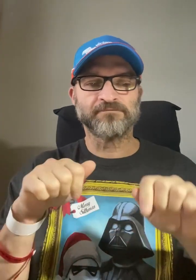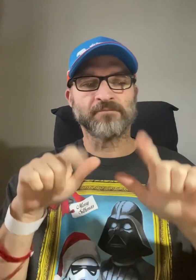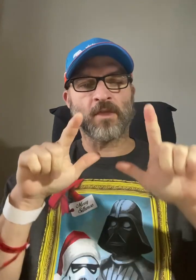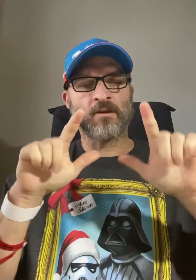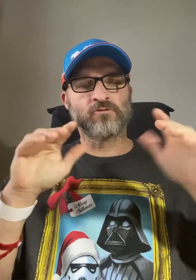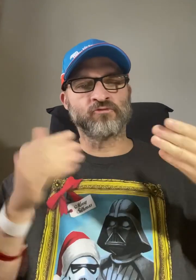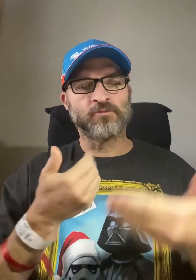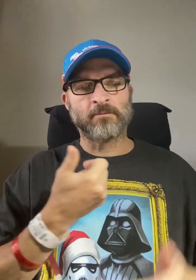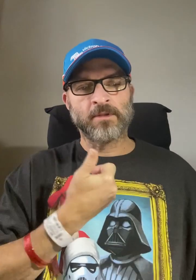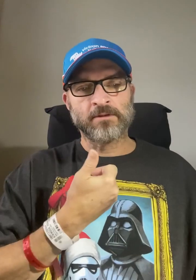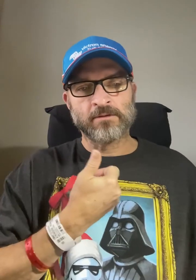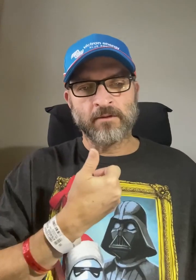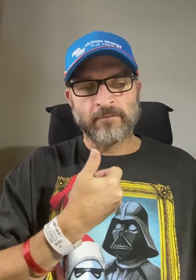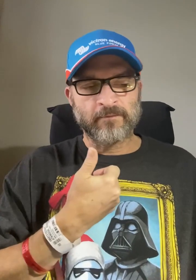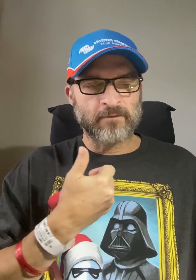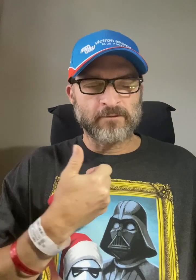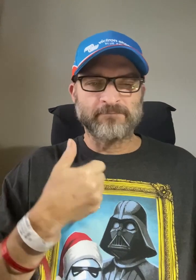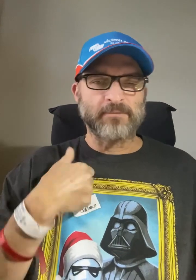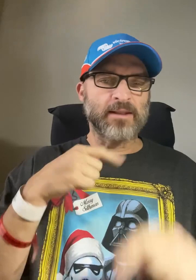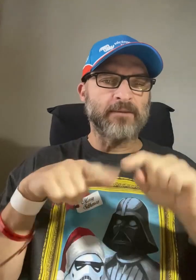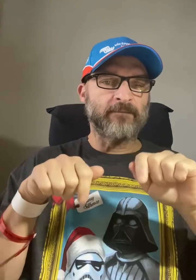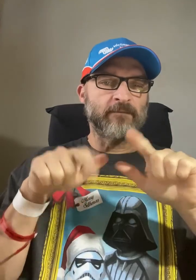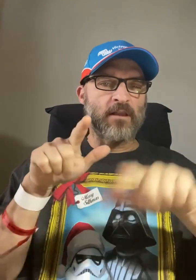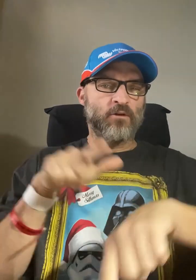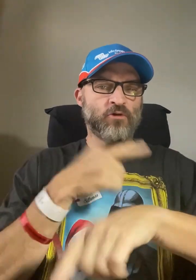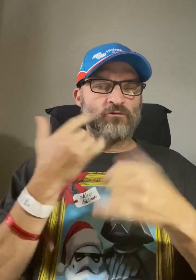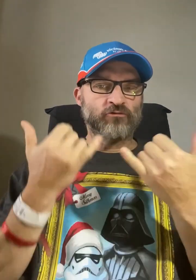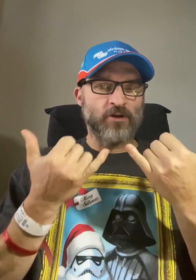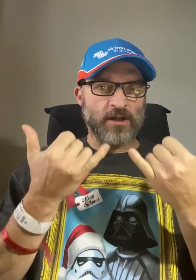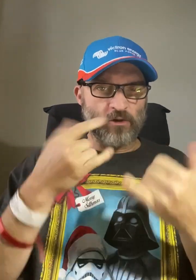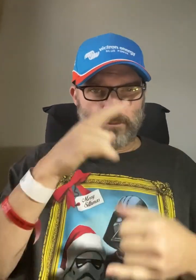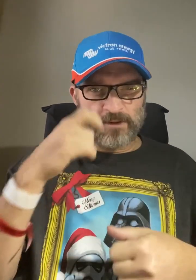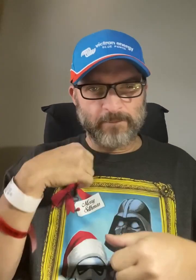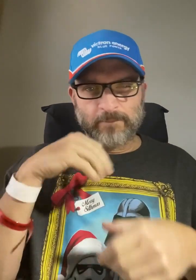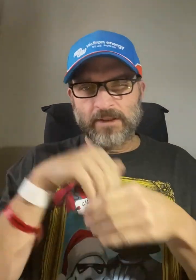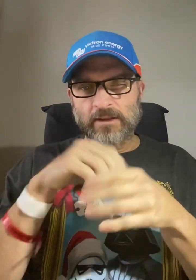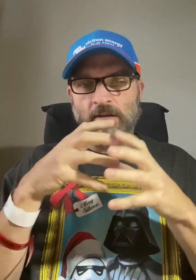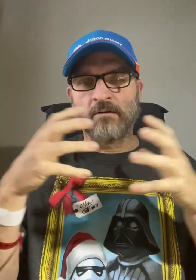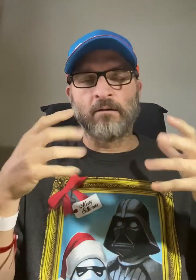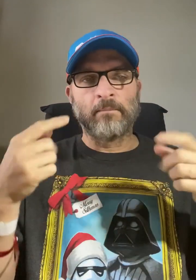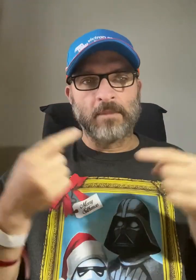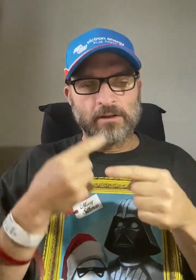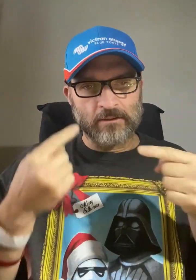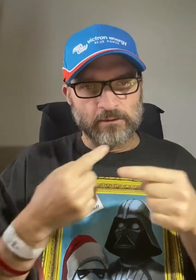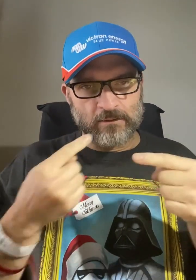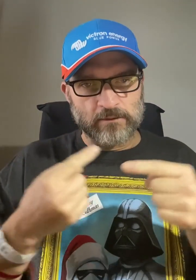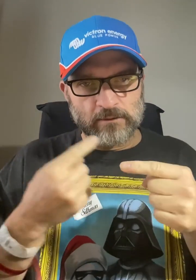I want to grab the opportunity to vlog and introduce myself. I can't vlog long today because I am in a lot of pain